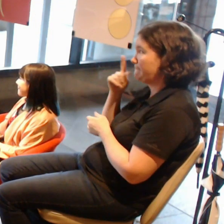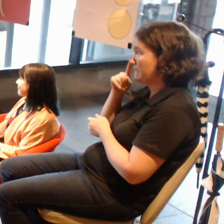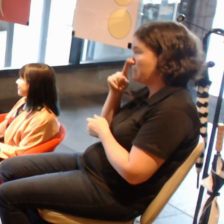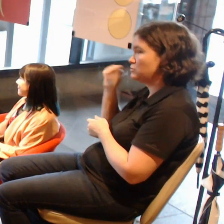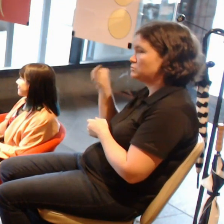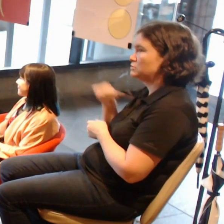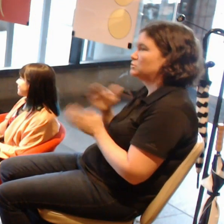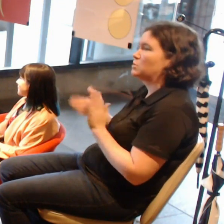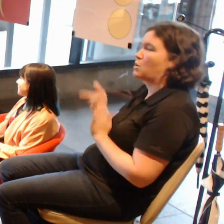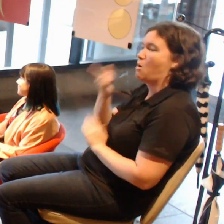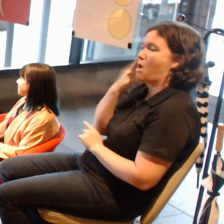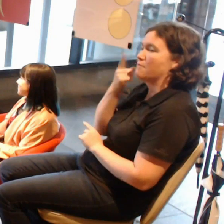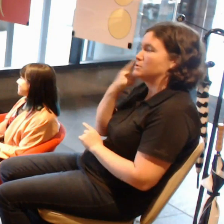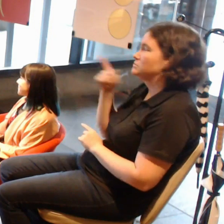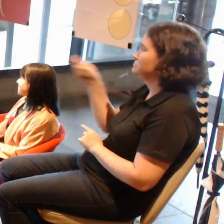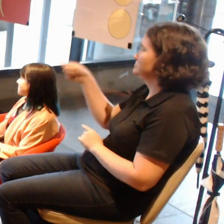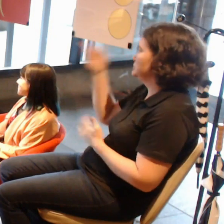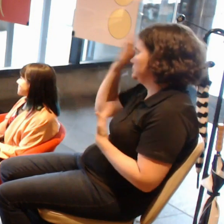No? Jess?